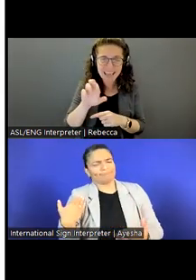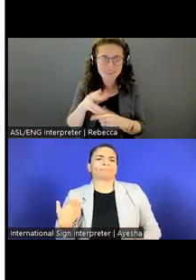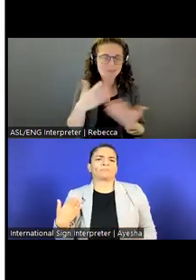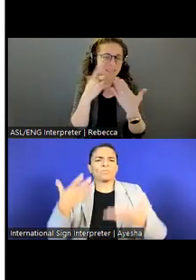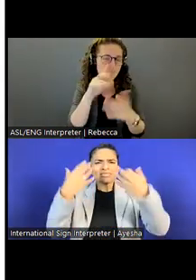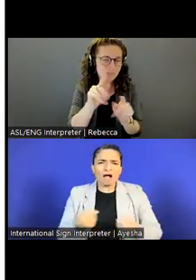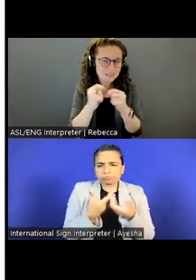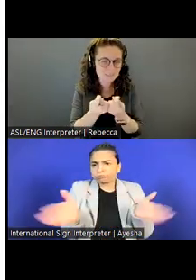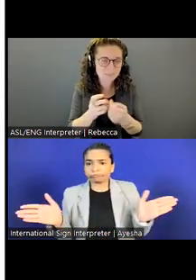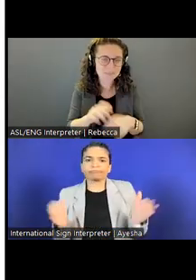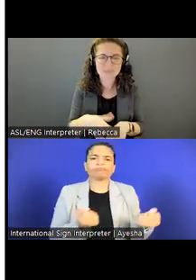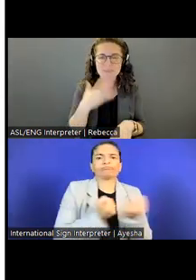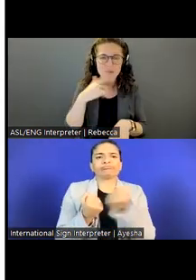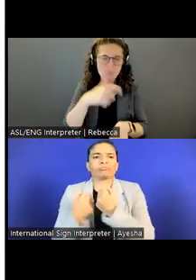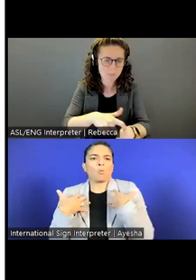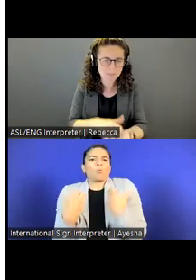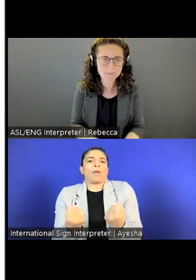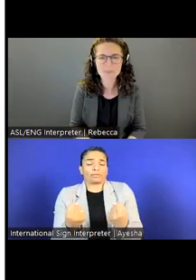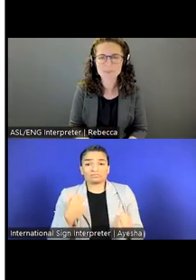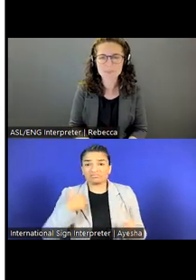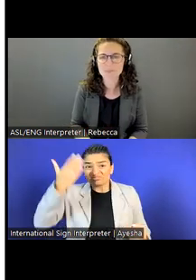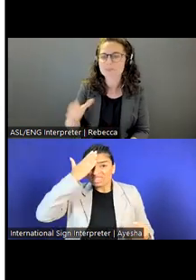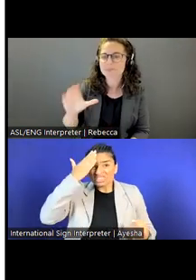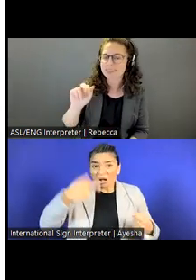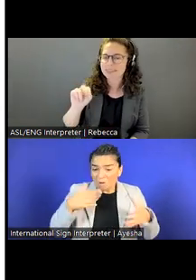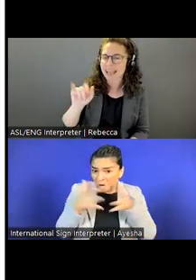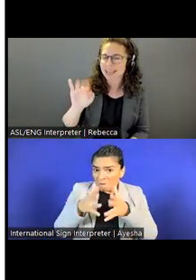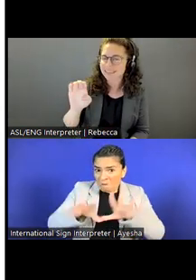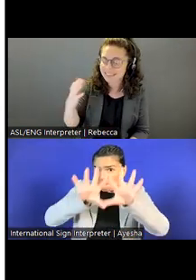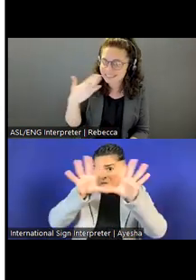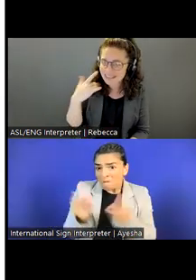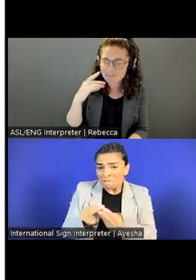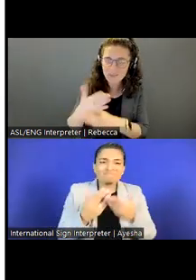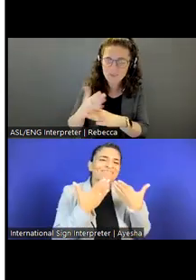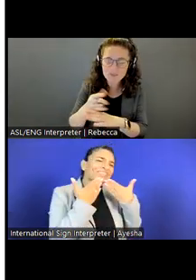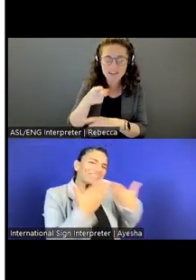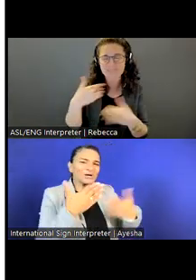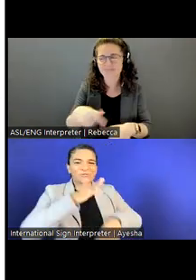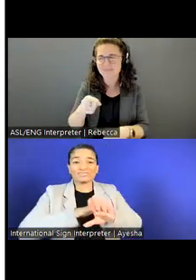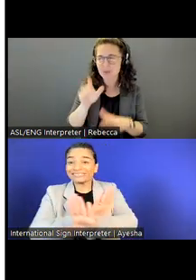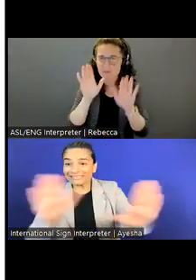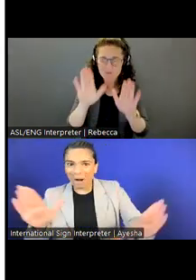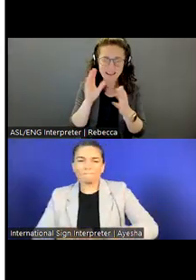Ashley Holben: Candice, I really want to thank you so much for sharing all this great information!